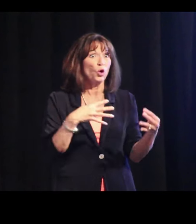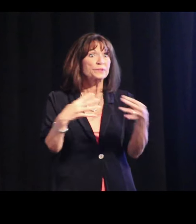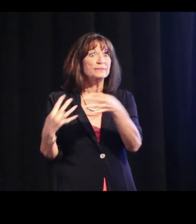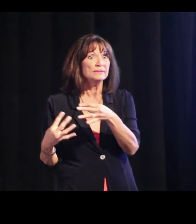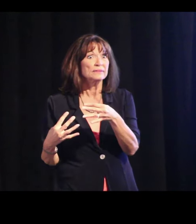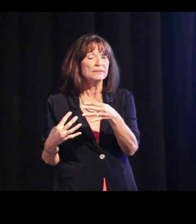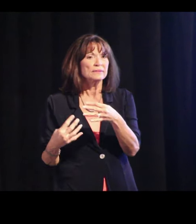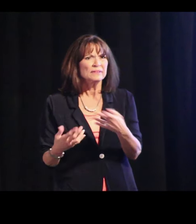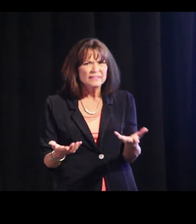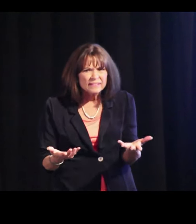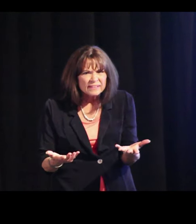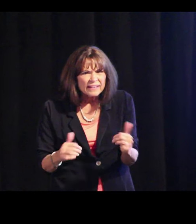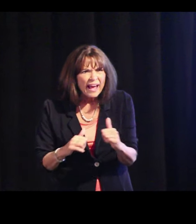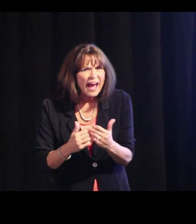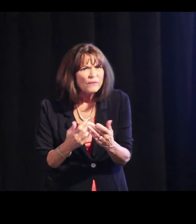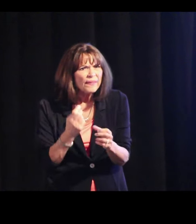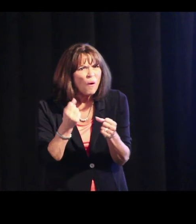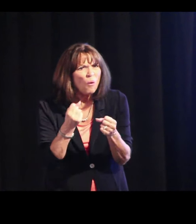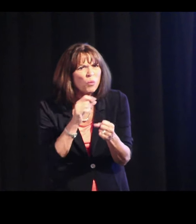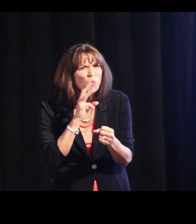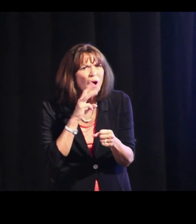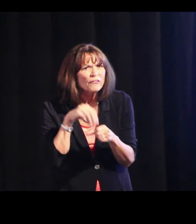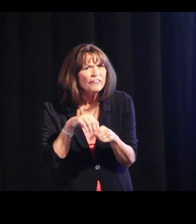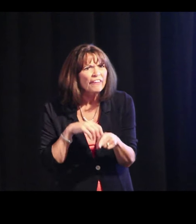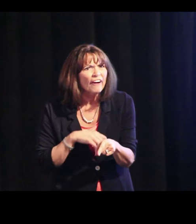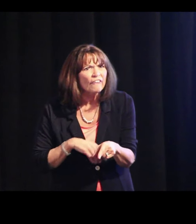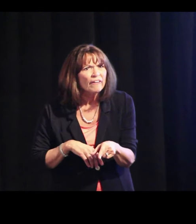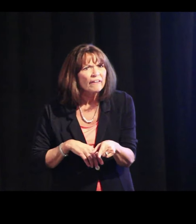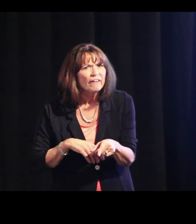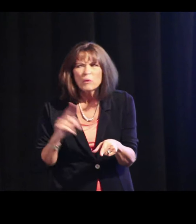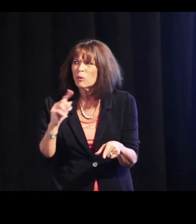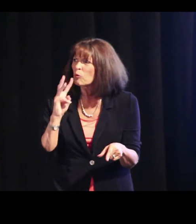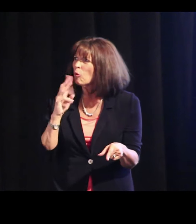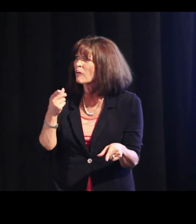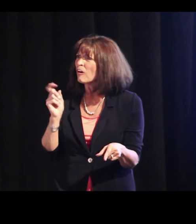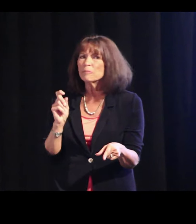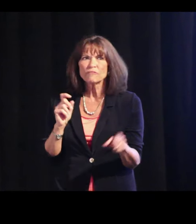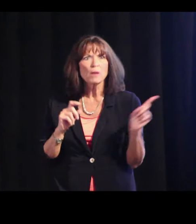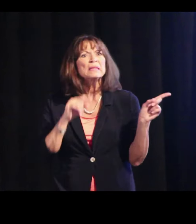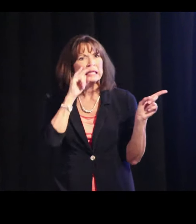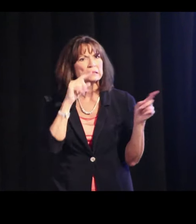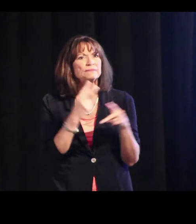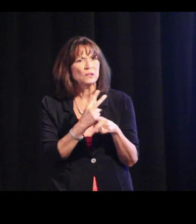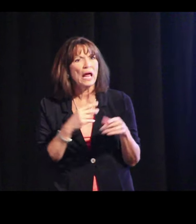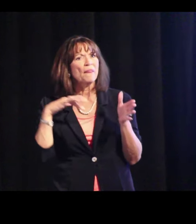So that they could have a water battle at the coliseum. How would they do that? How would they keep the water in there? Where would the water come from?